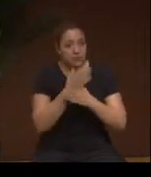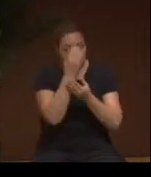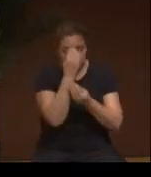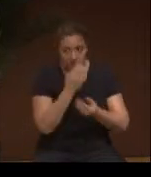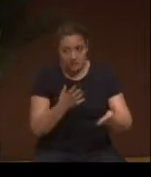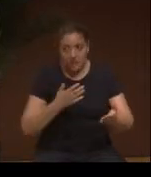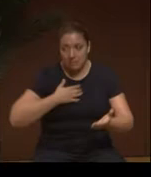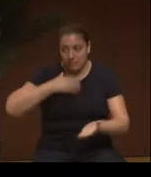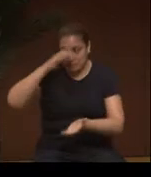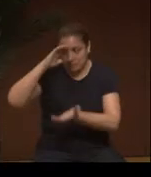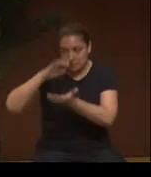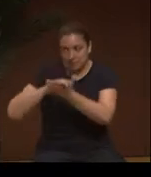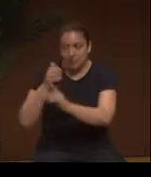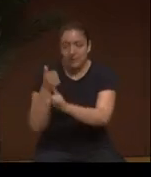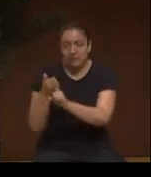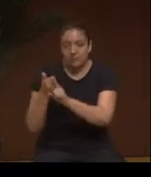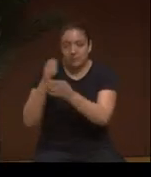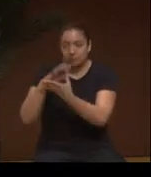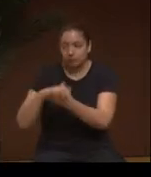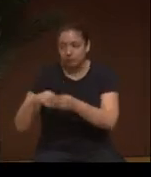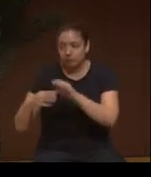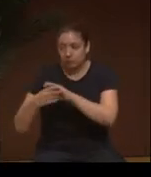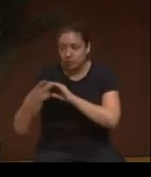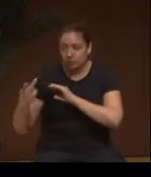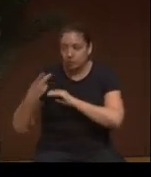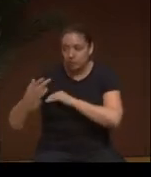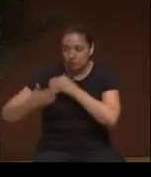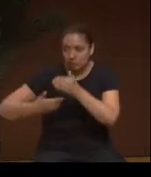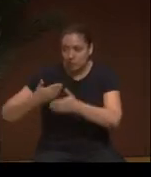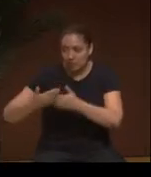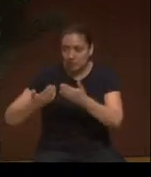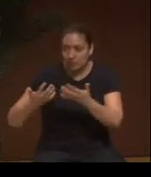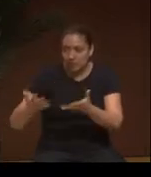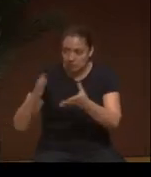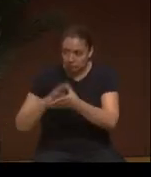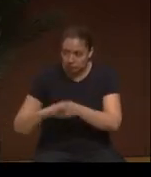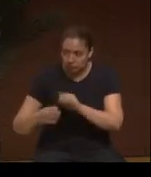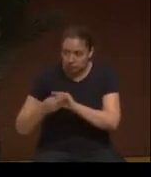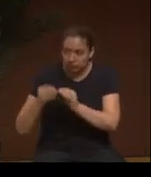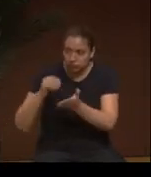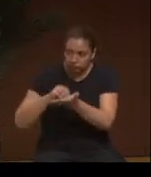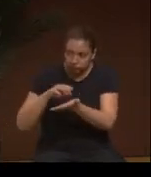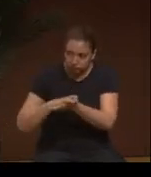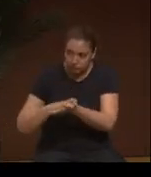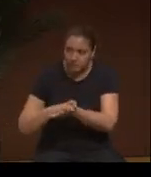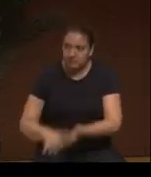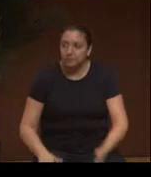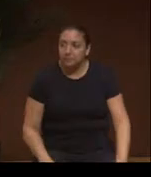My husband is a storyteller, and we're in the process of writing down the stories.